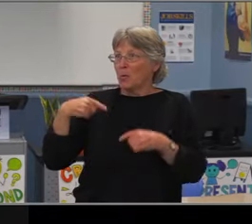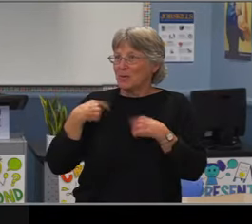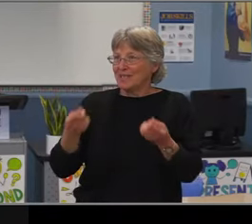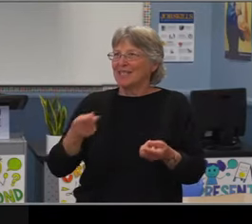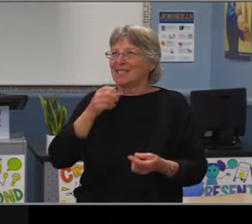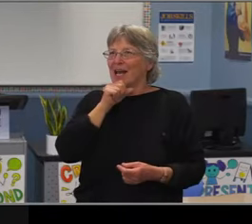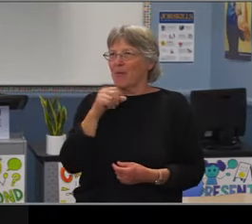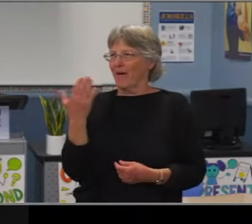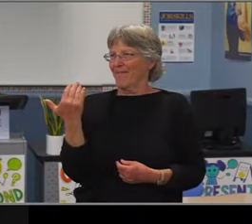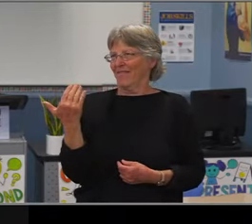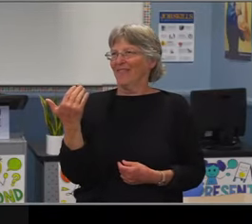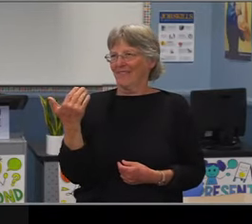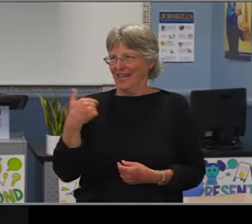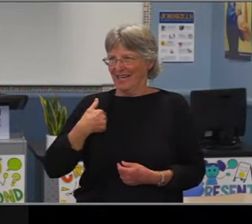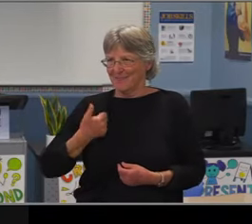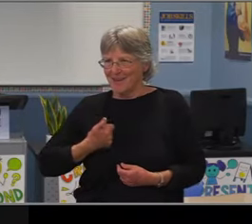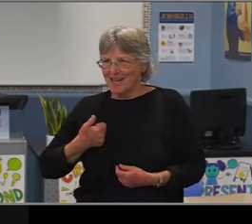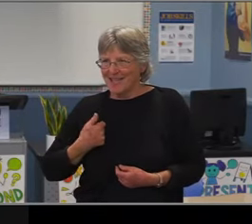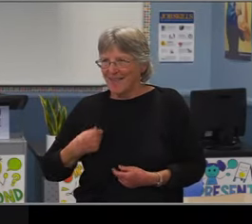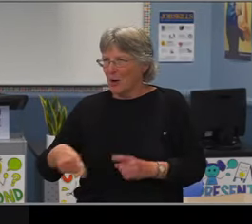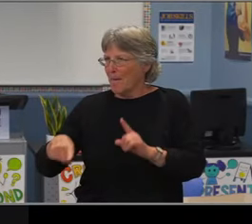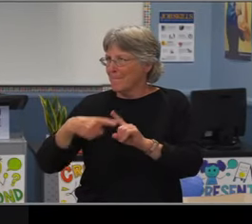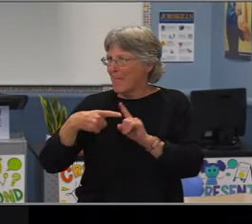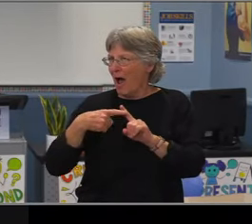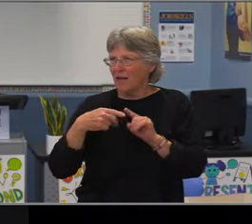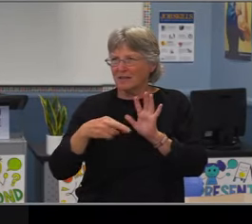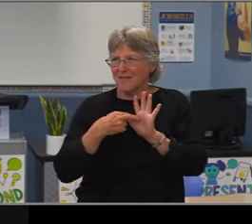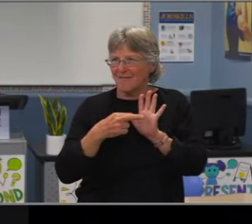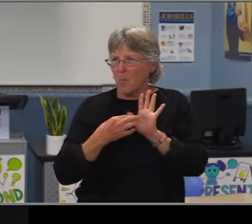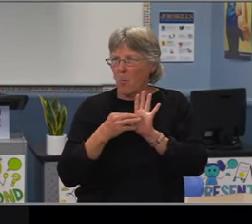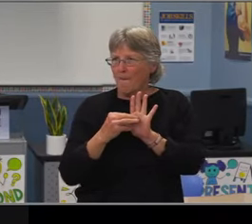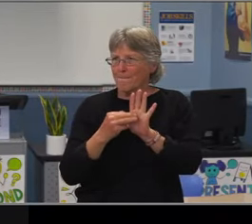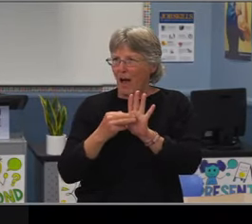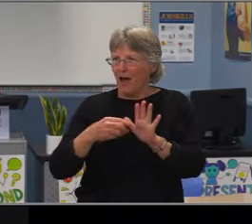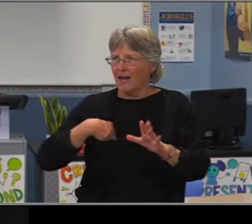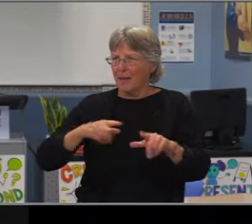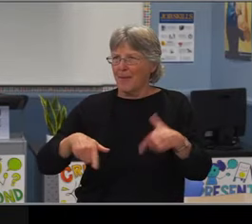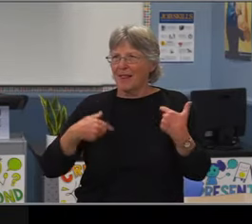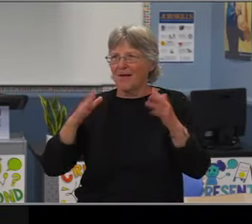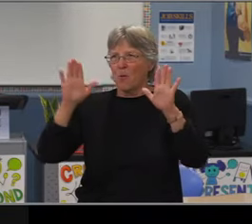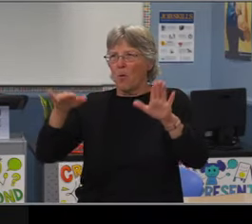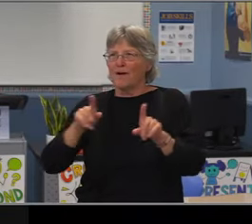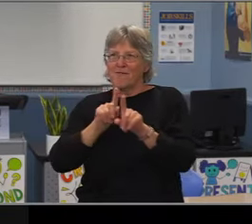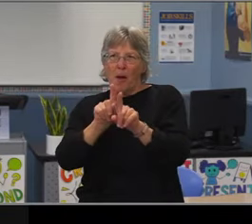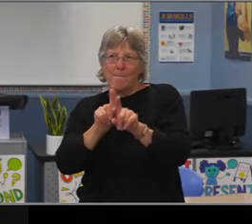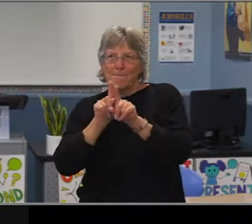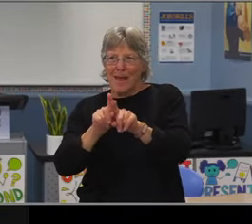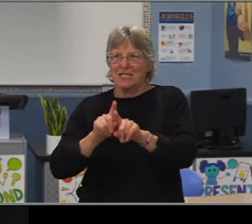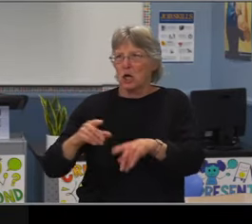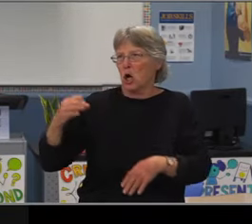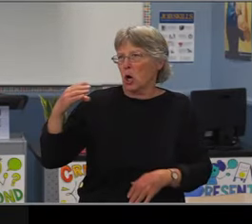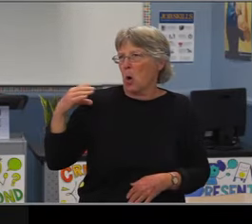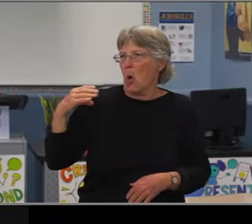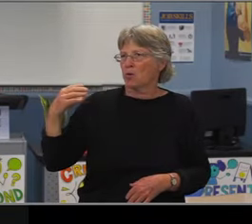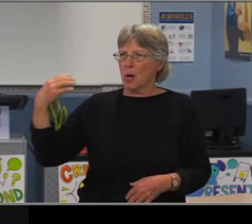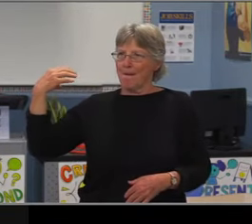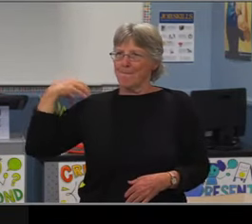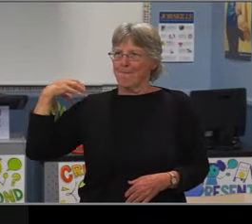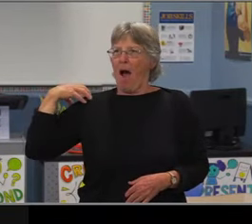how Megan Lane sum things up as Taryn Ishida called on her to say some closing comments.